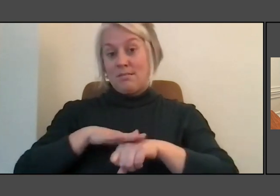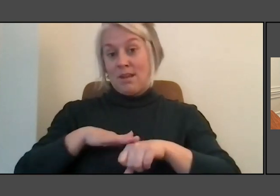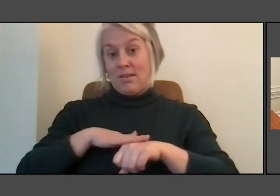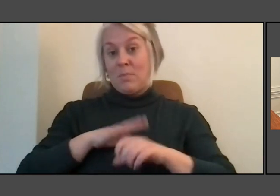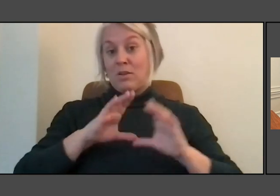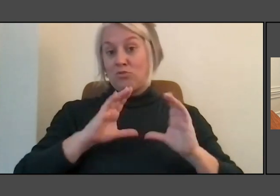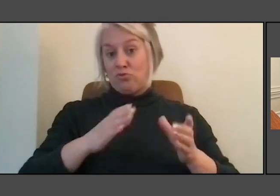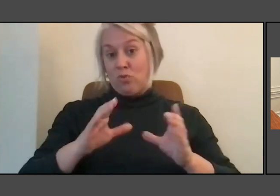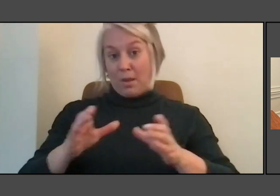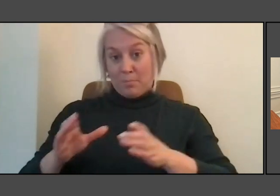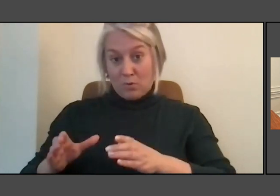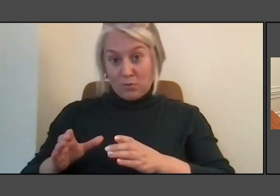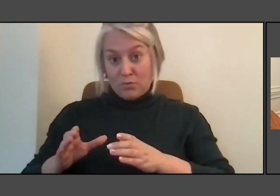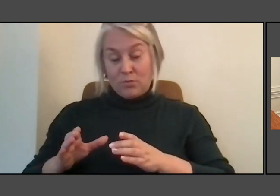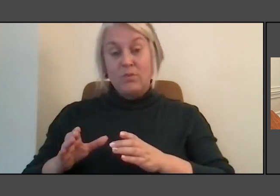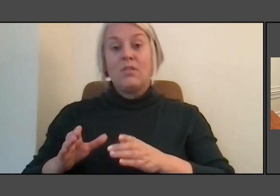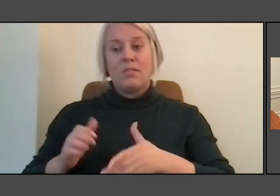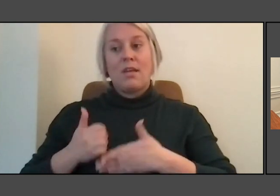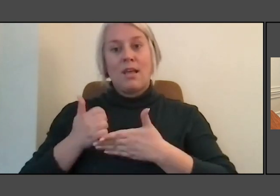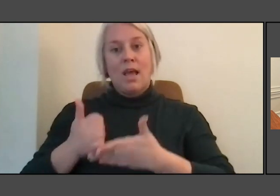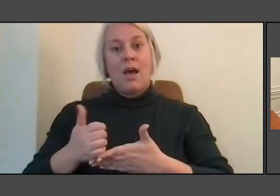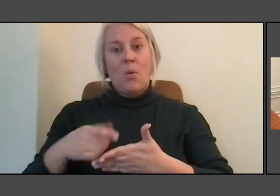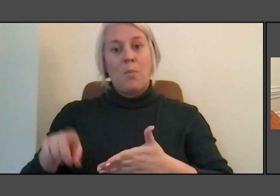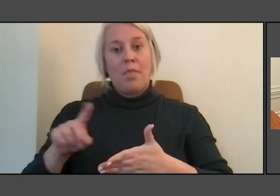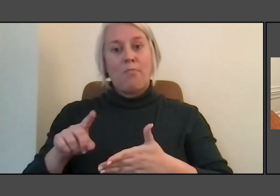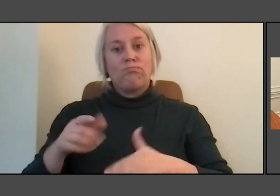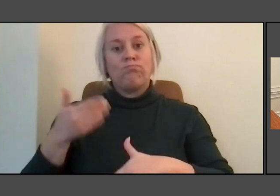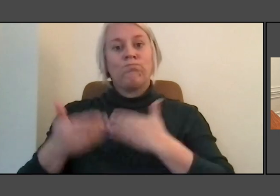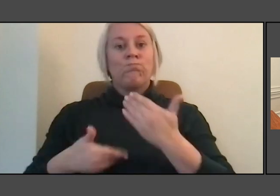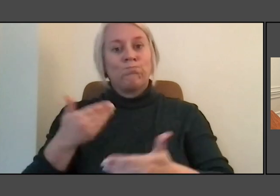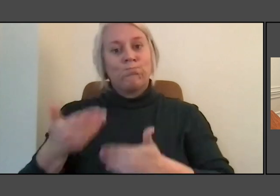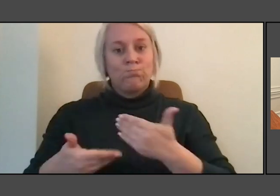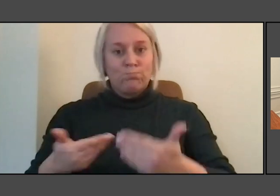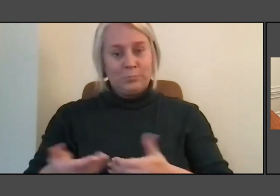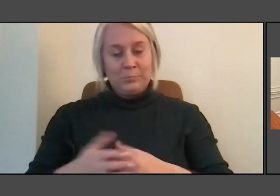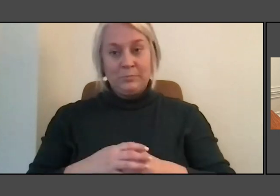that helped them along their way and that they had encountered.